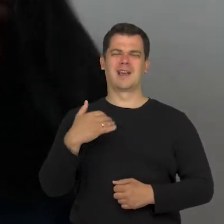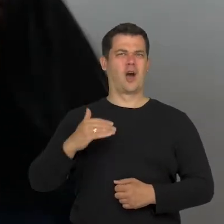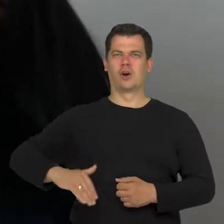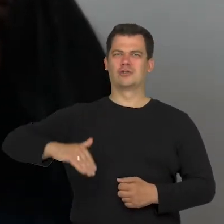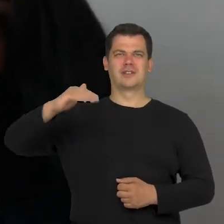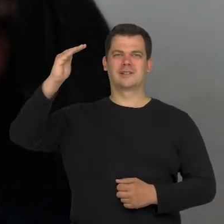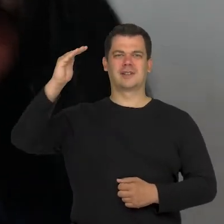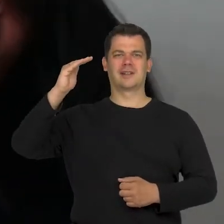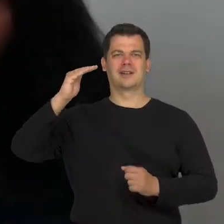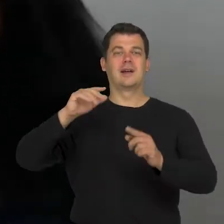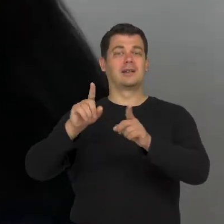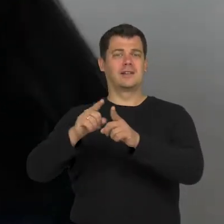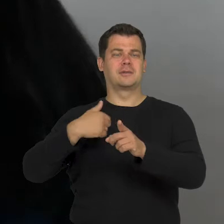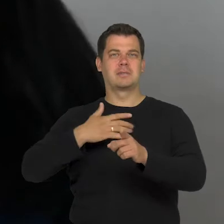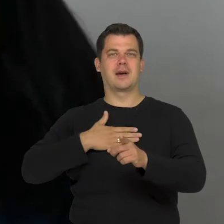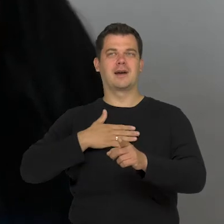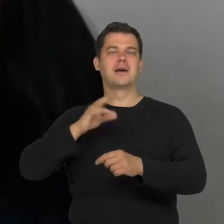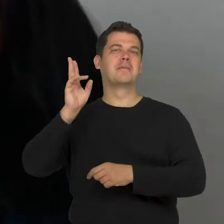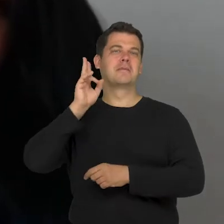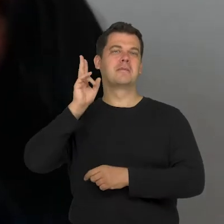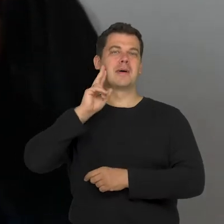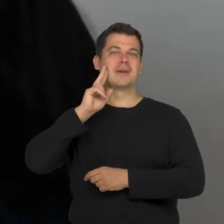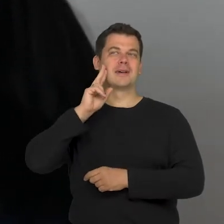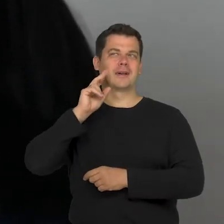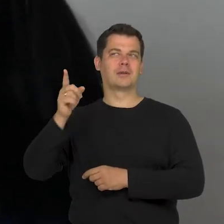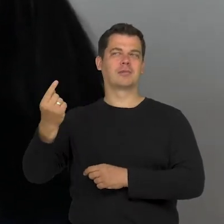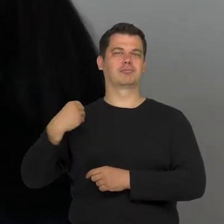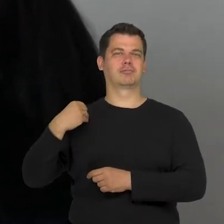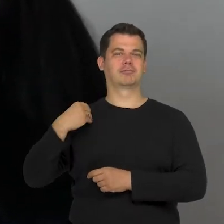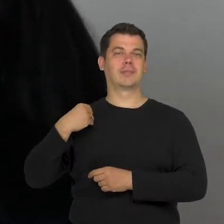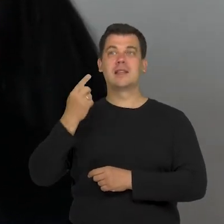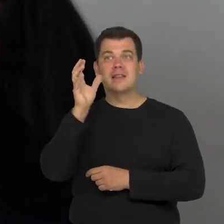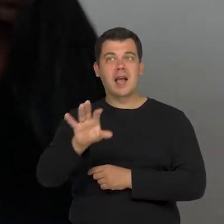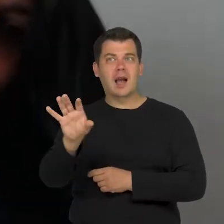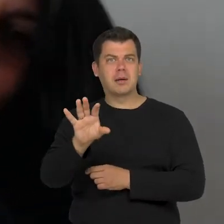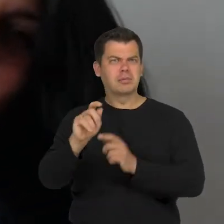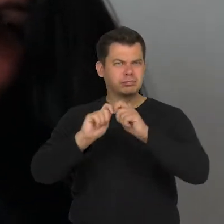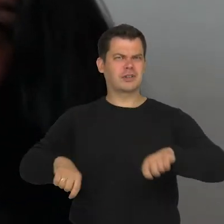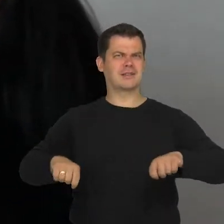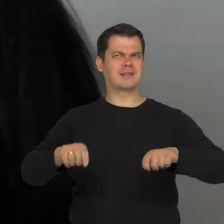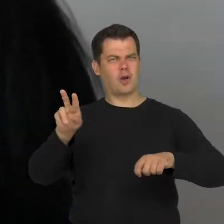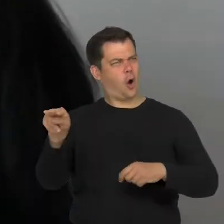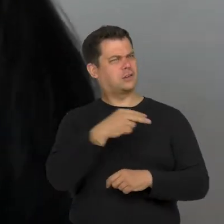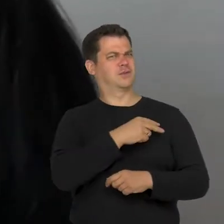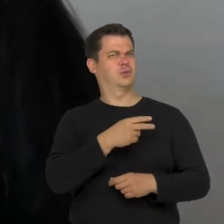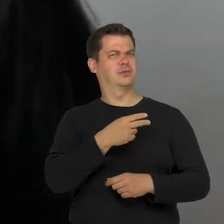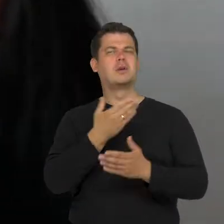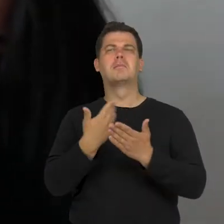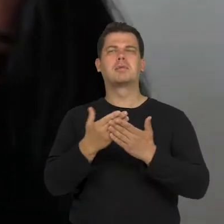This is why, the words of my mom are buried in my memory: „don't stare, stop it, turn around, stop looking" etc.